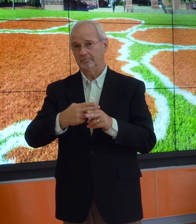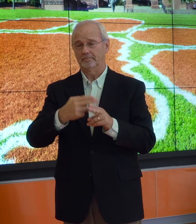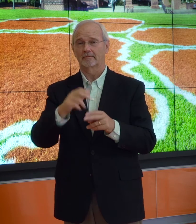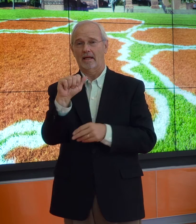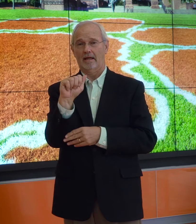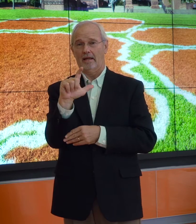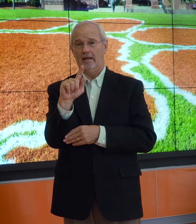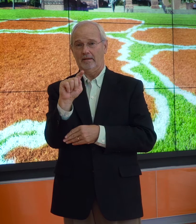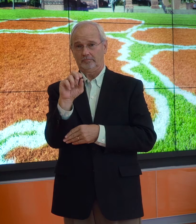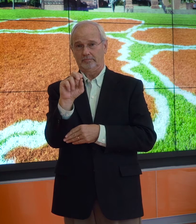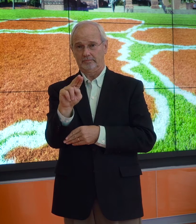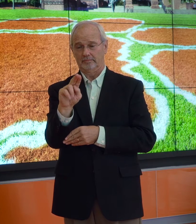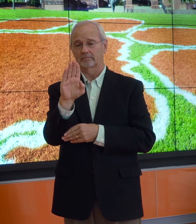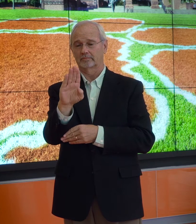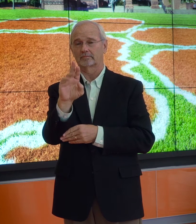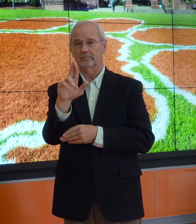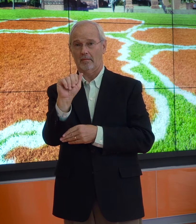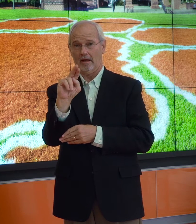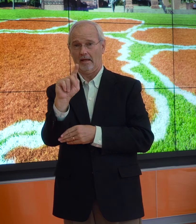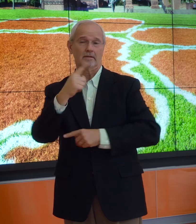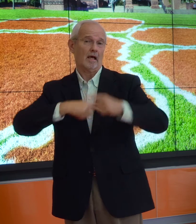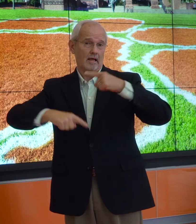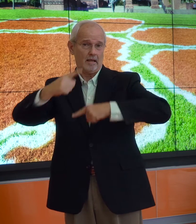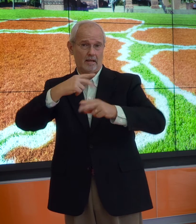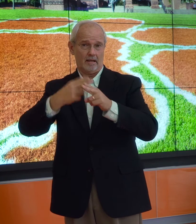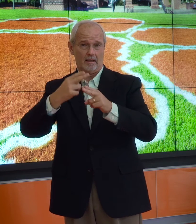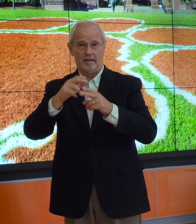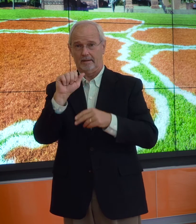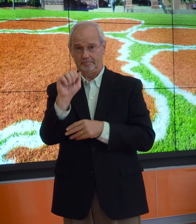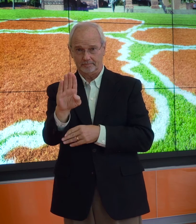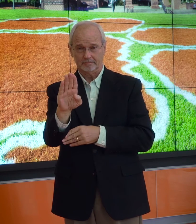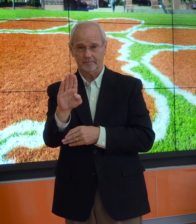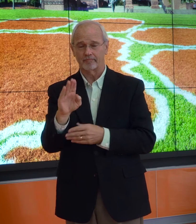My name is Alton Brant. My sign name is AB.